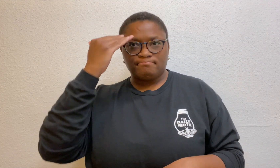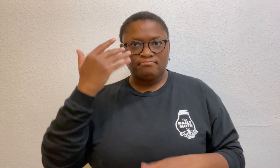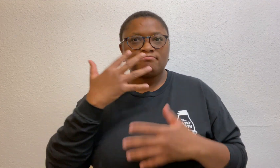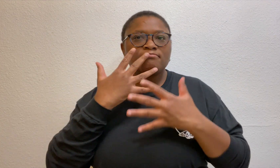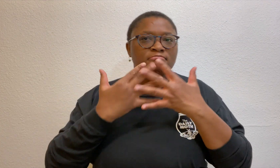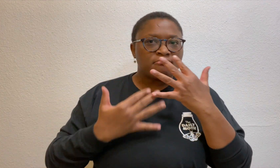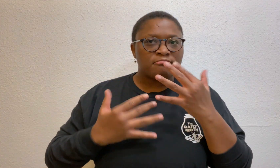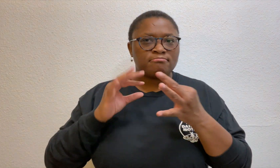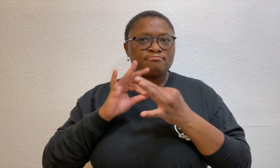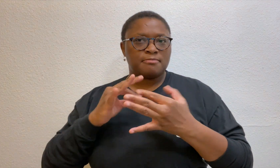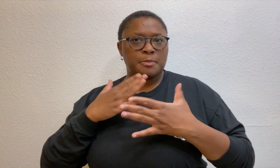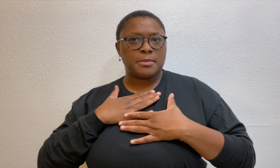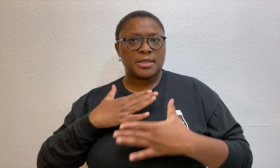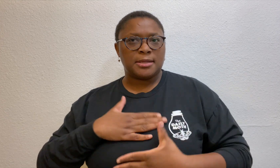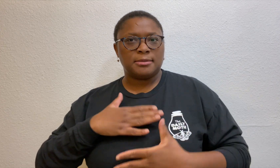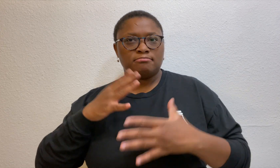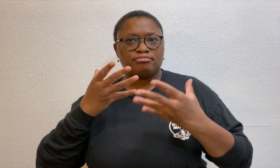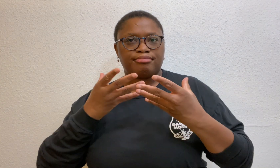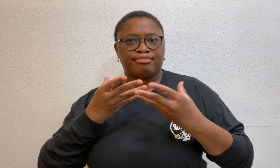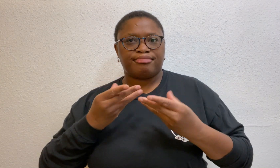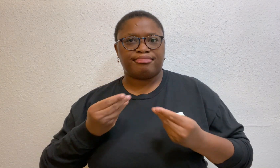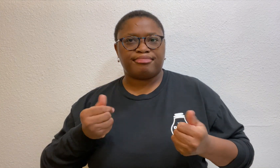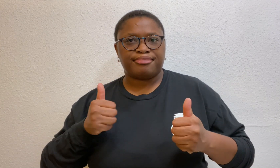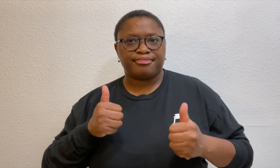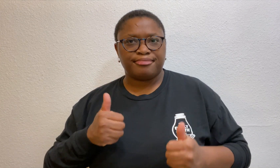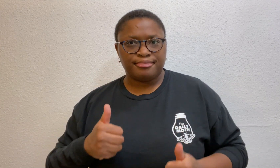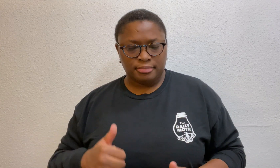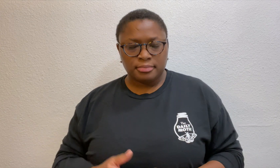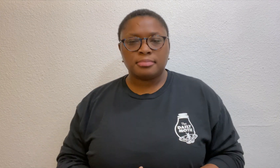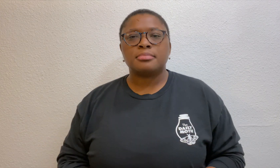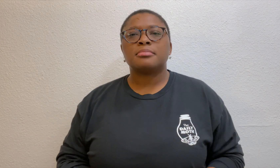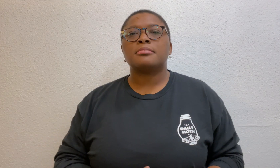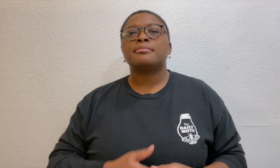a decomposing body and blood.